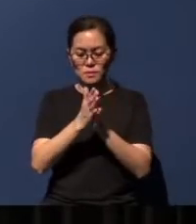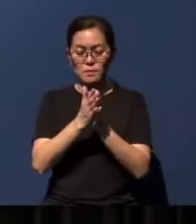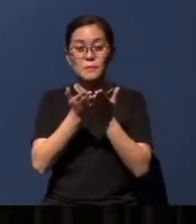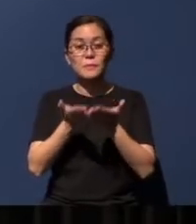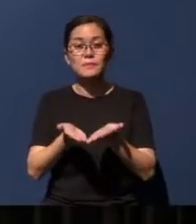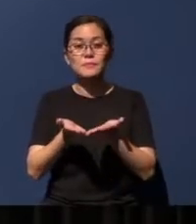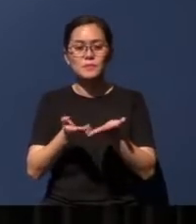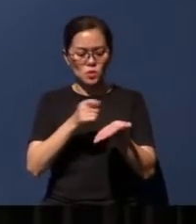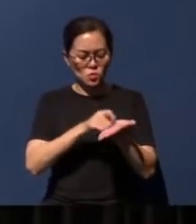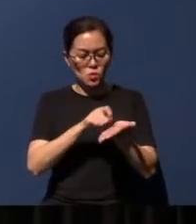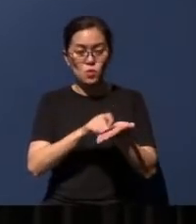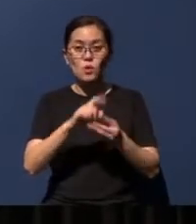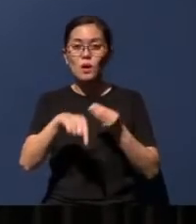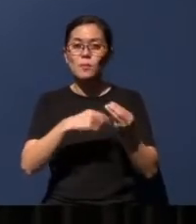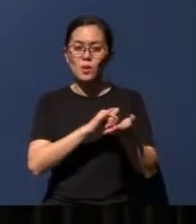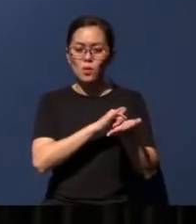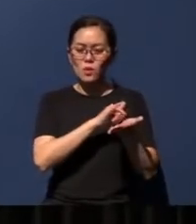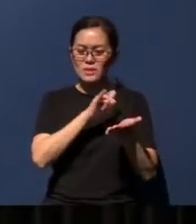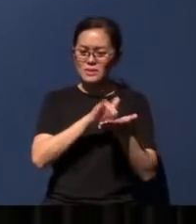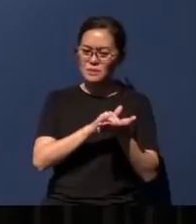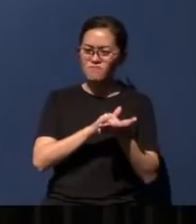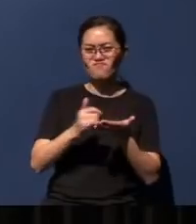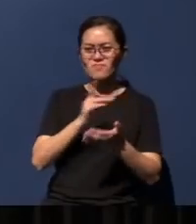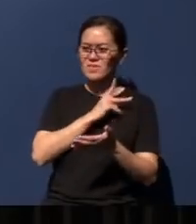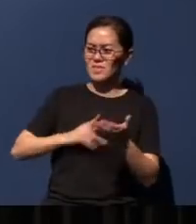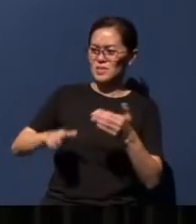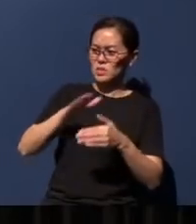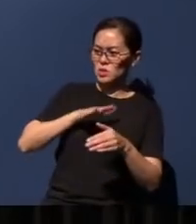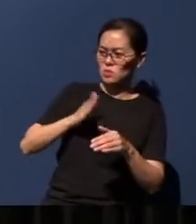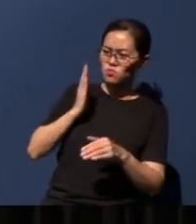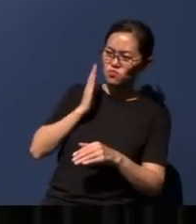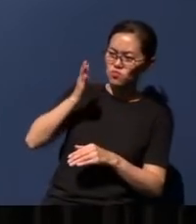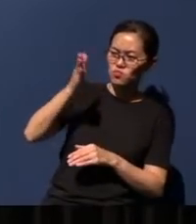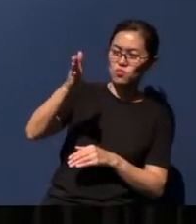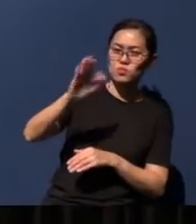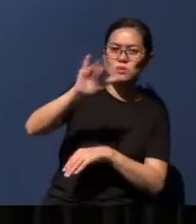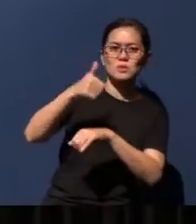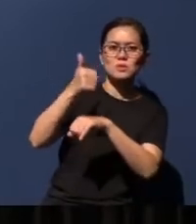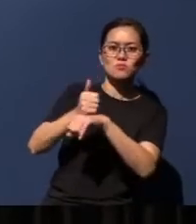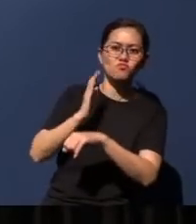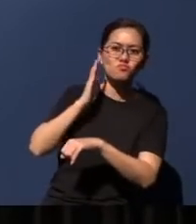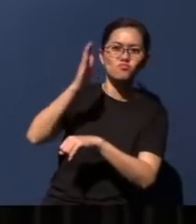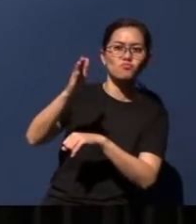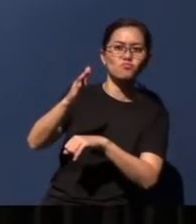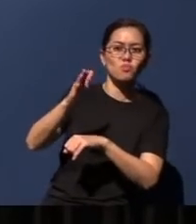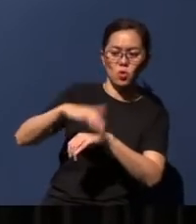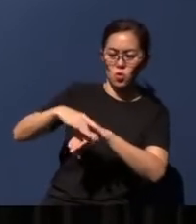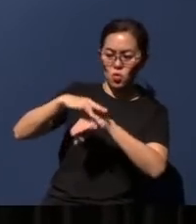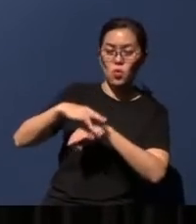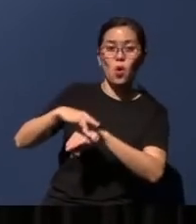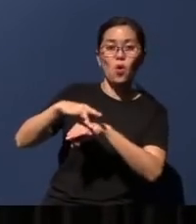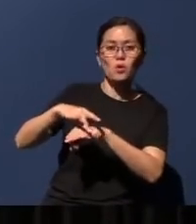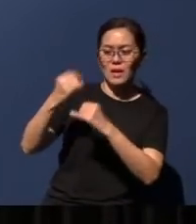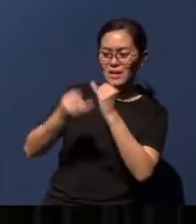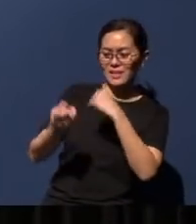wrote of this future kingdom that is to be established on earth in the last days. You